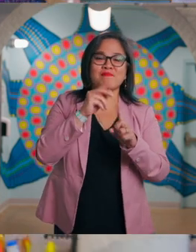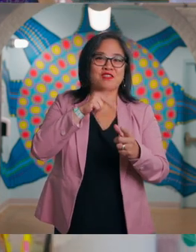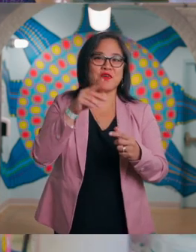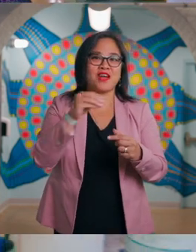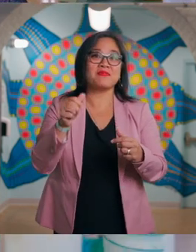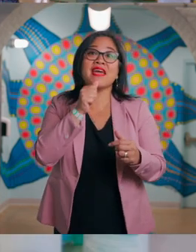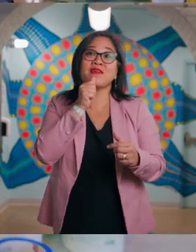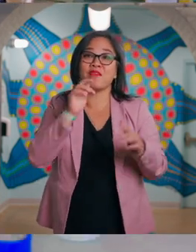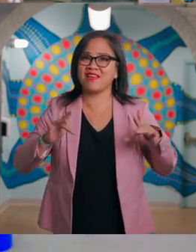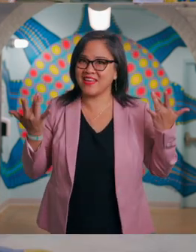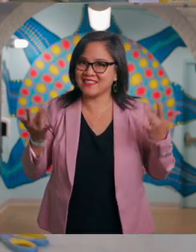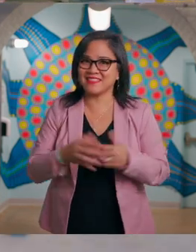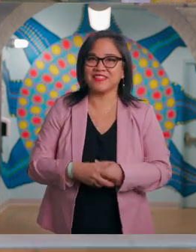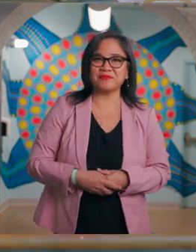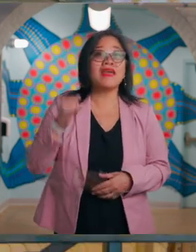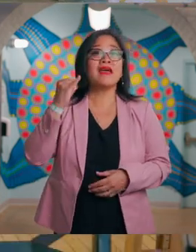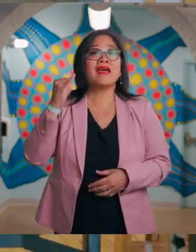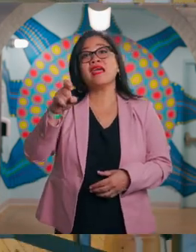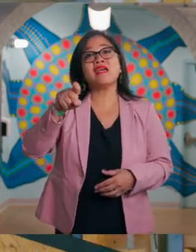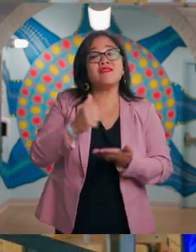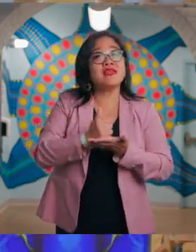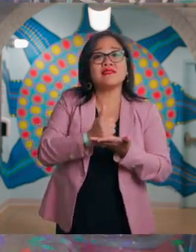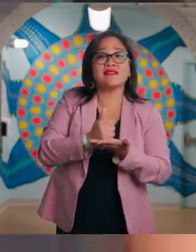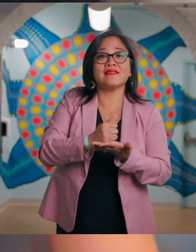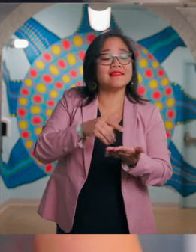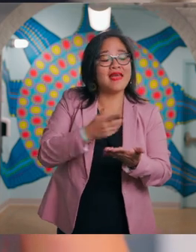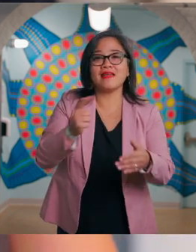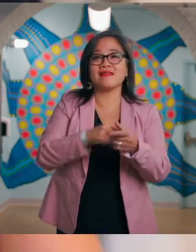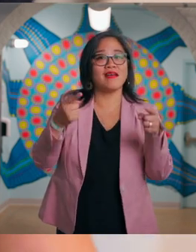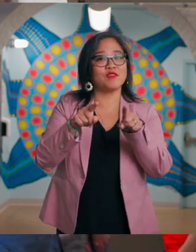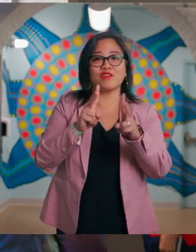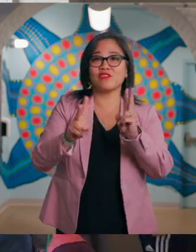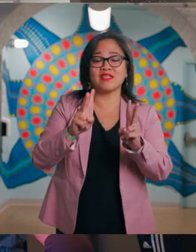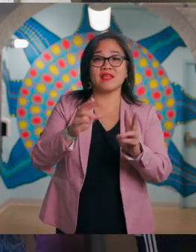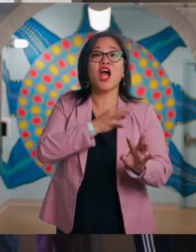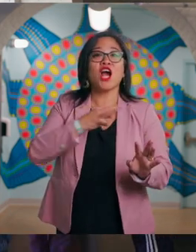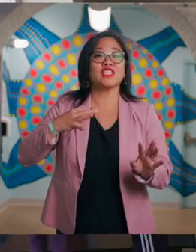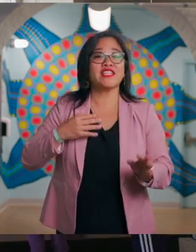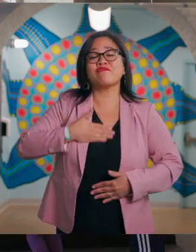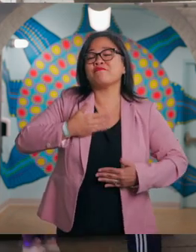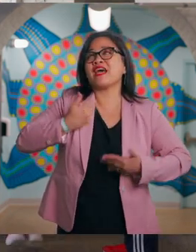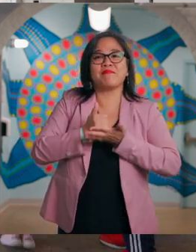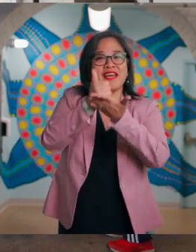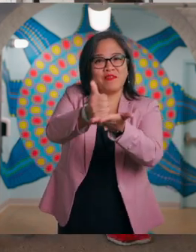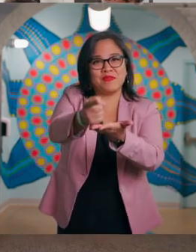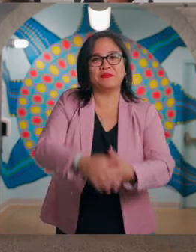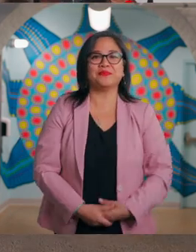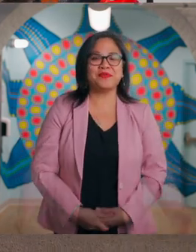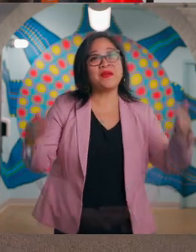if you need assistance at any time during your visit, our staff will be happy to help you.